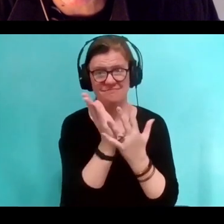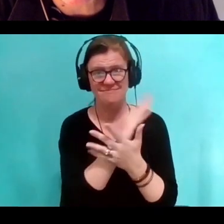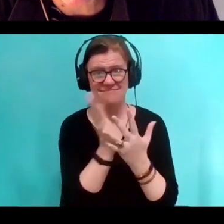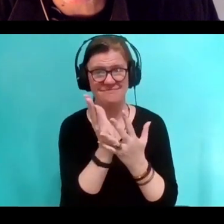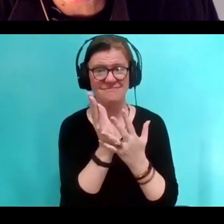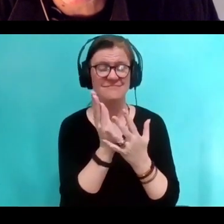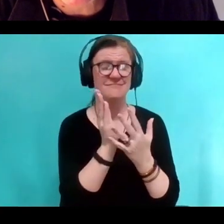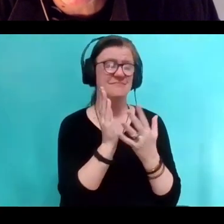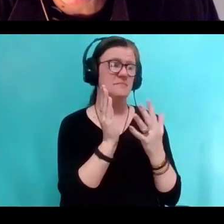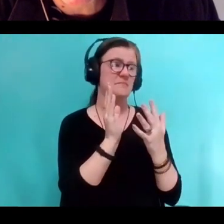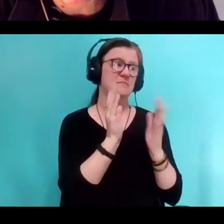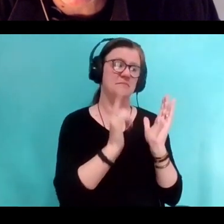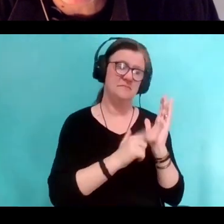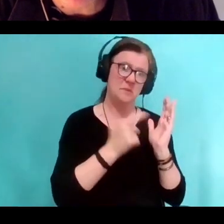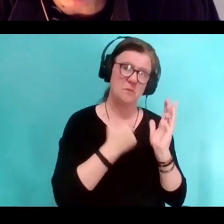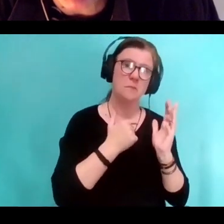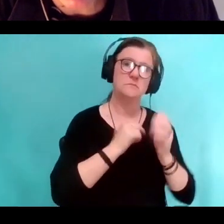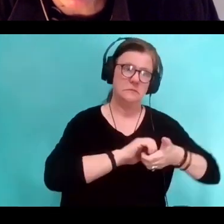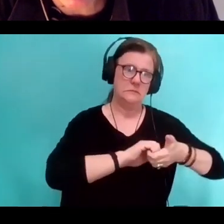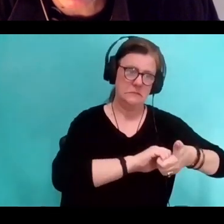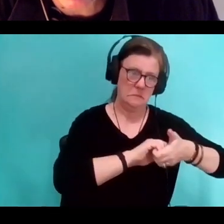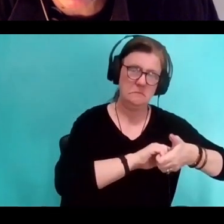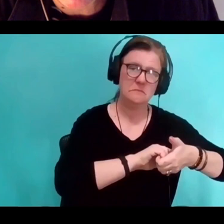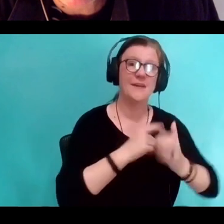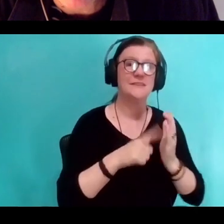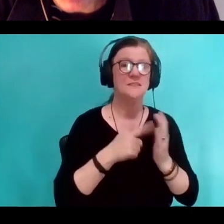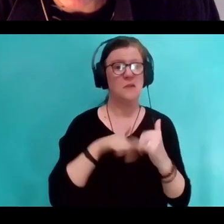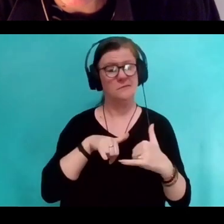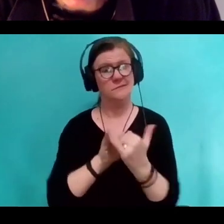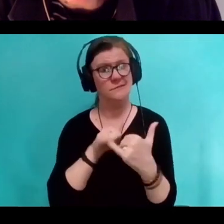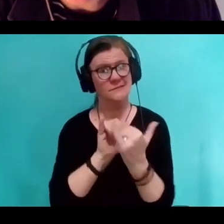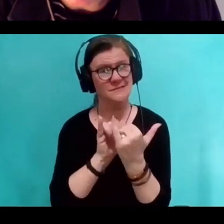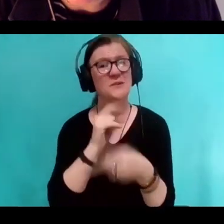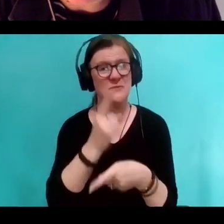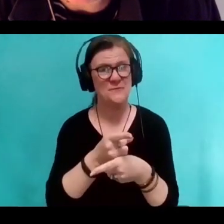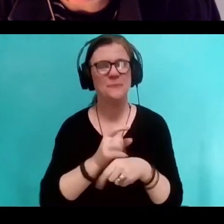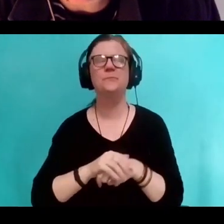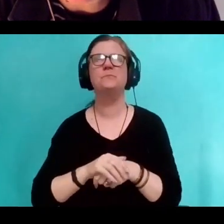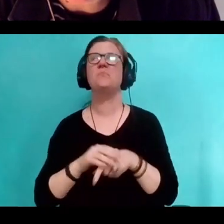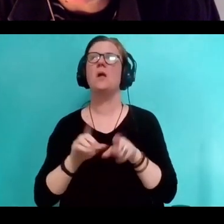sometimes they butt heads. You also made me think from what you said earlier,